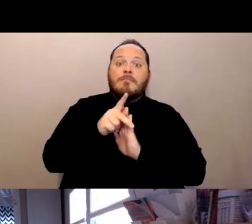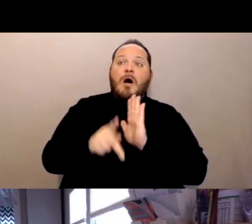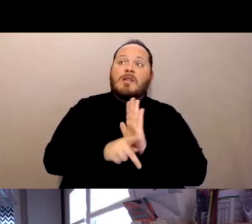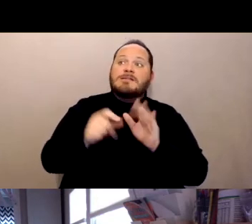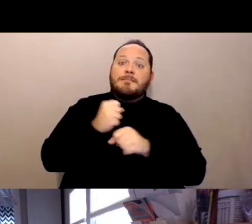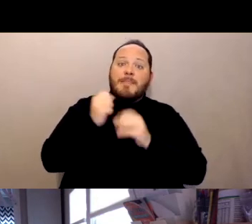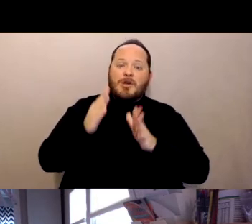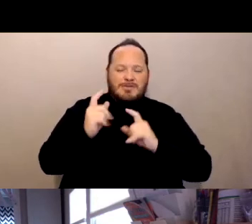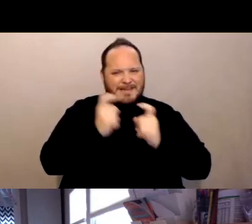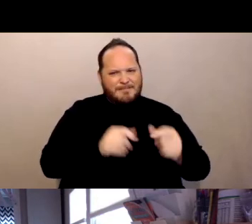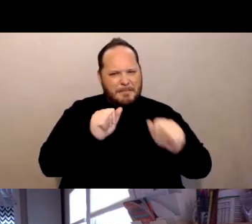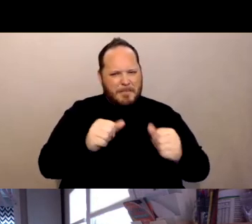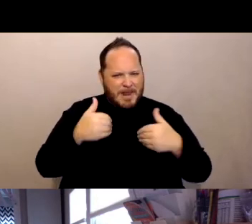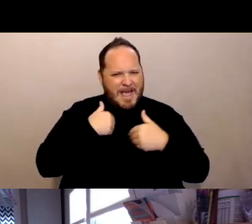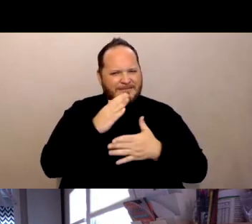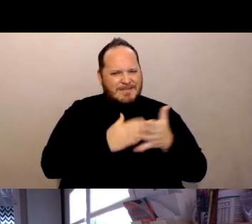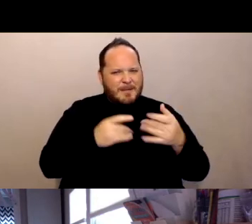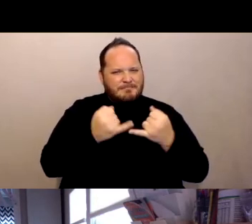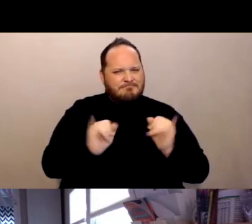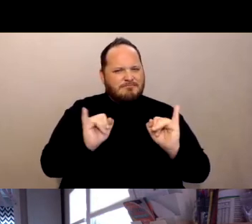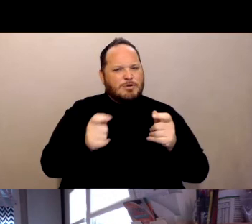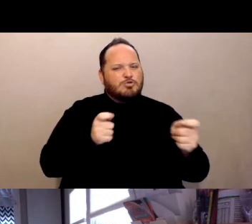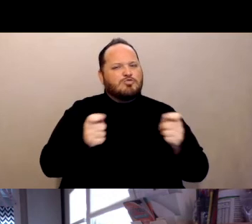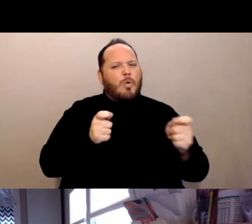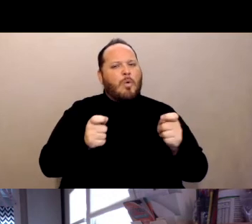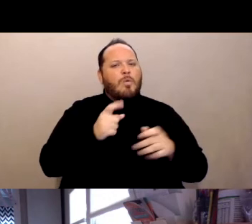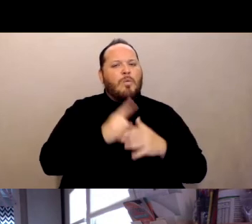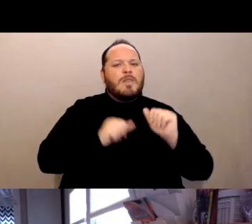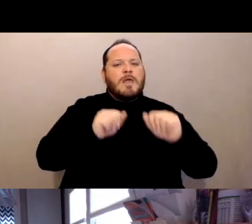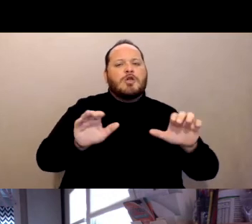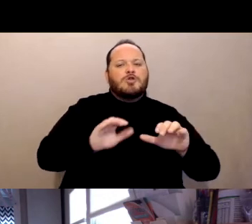to have a little bit of control over what they're able to do based on their risk tolerance.